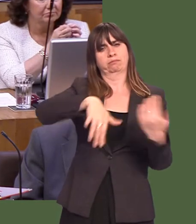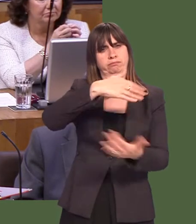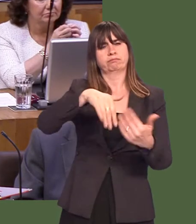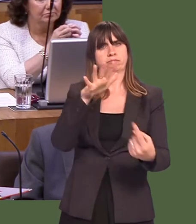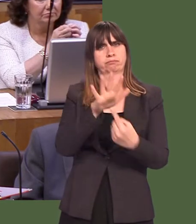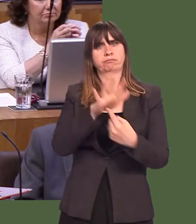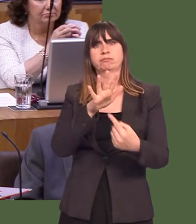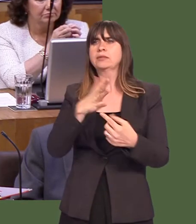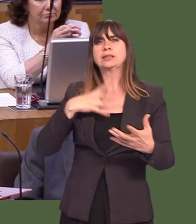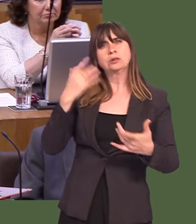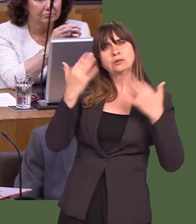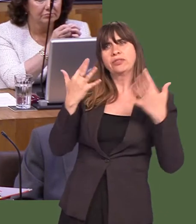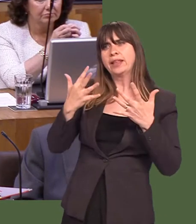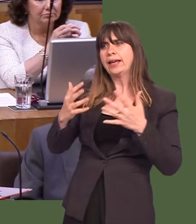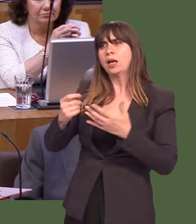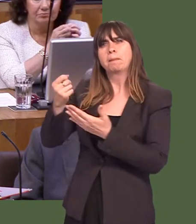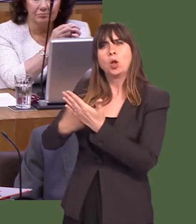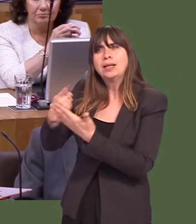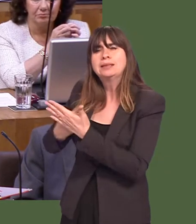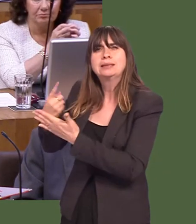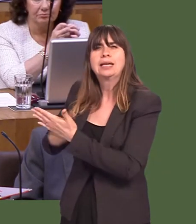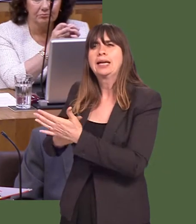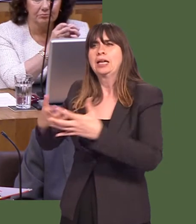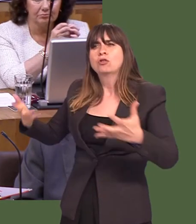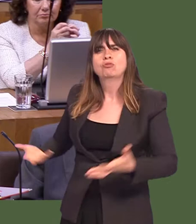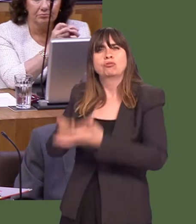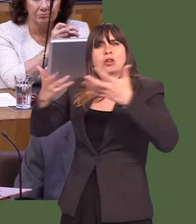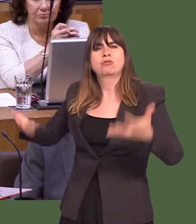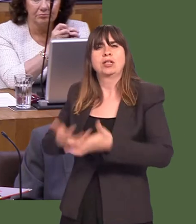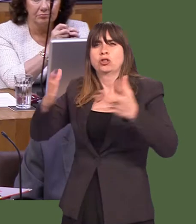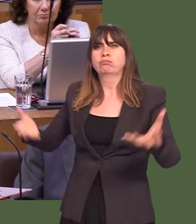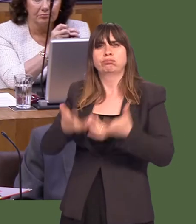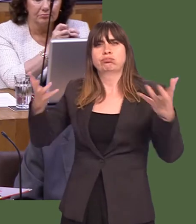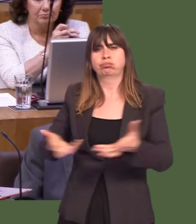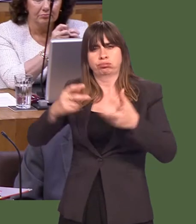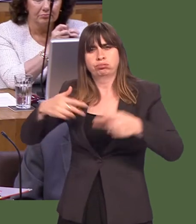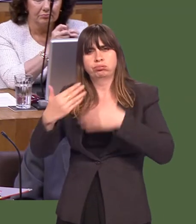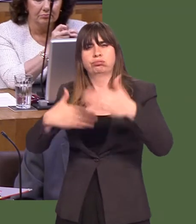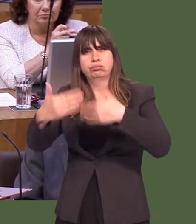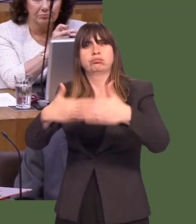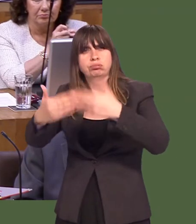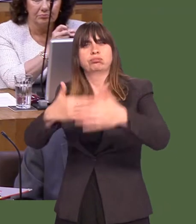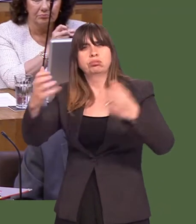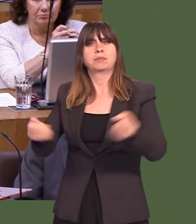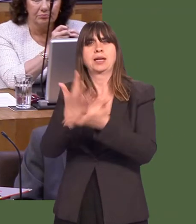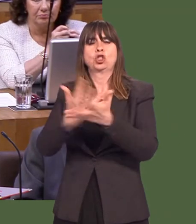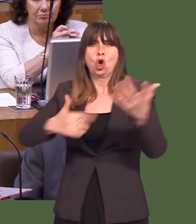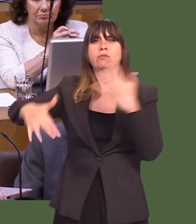Local authorities should establish land use and regeneration strategies and policies to support vibrant, viable and attractive retail and commercial centres.